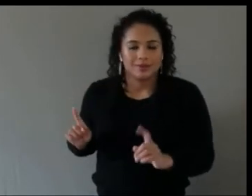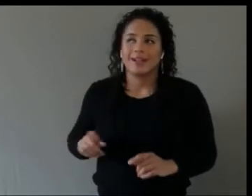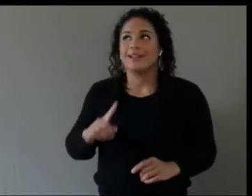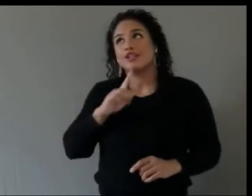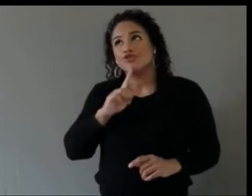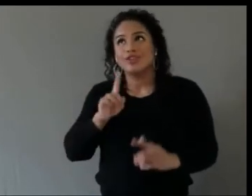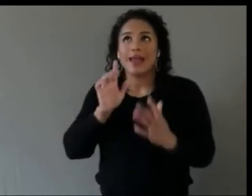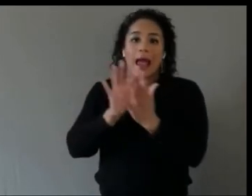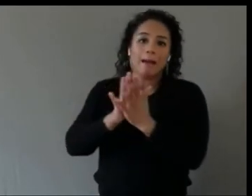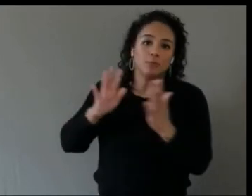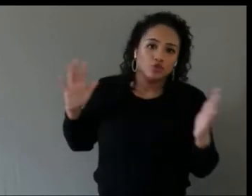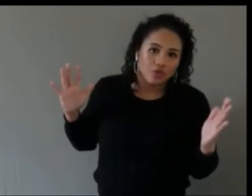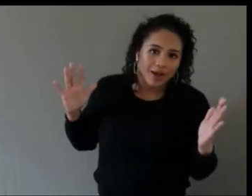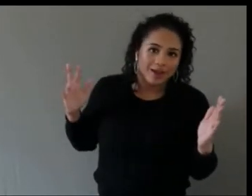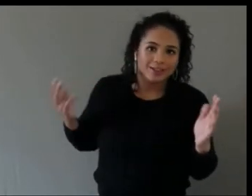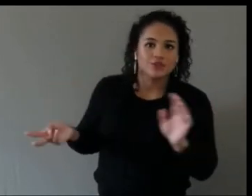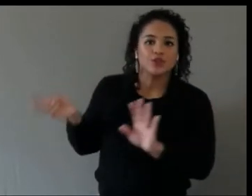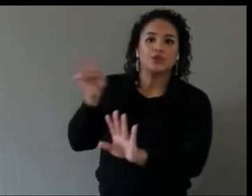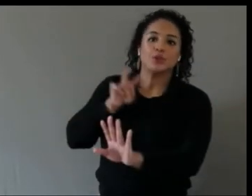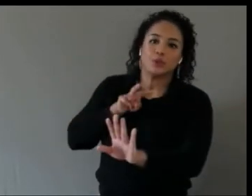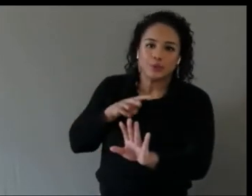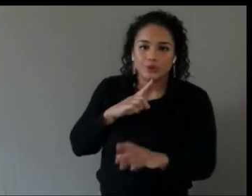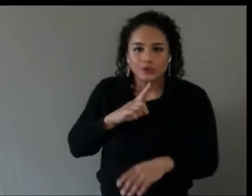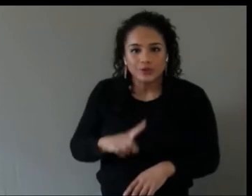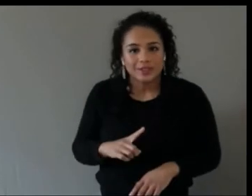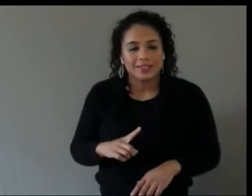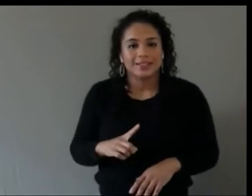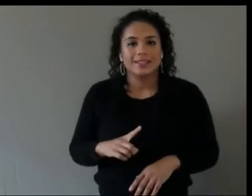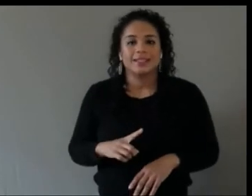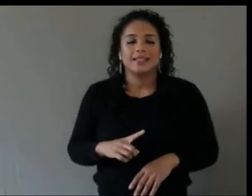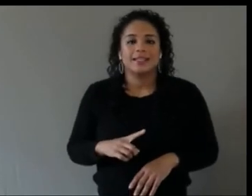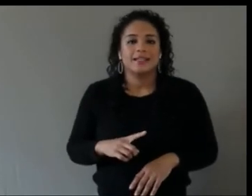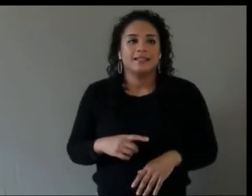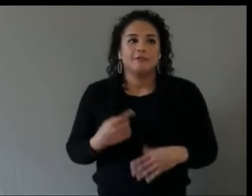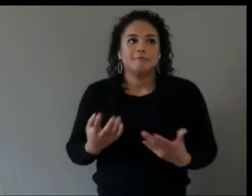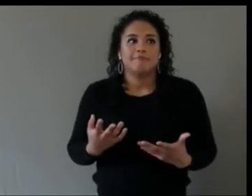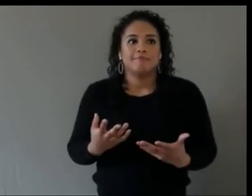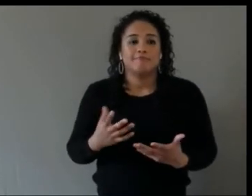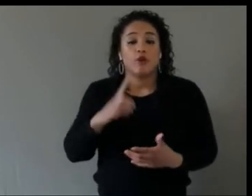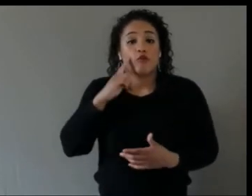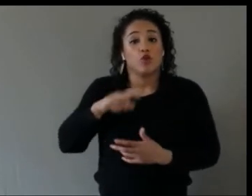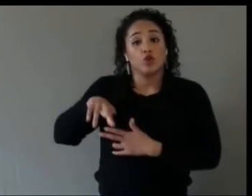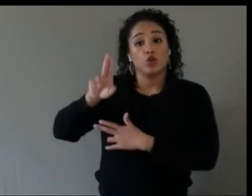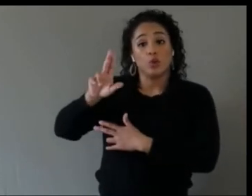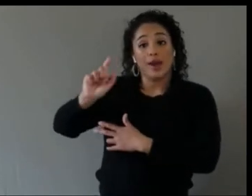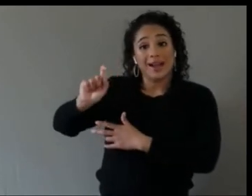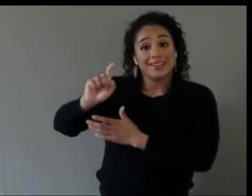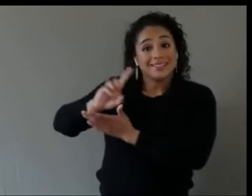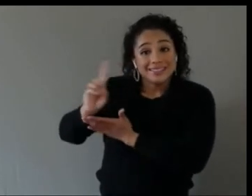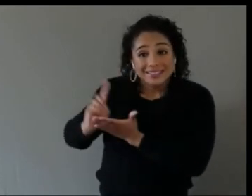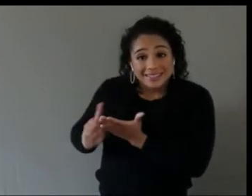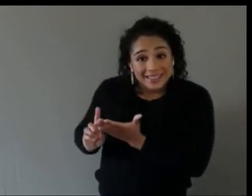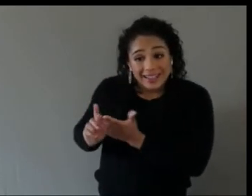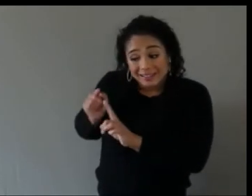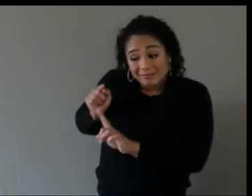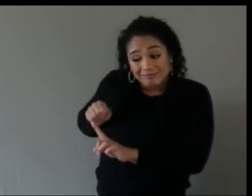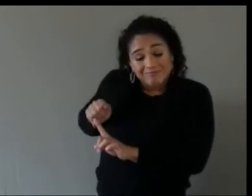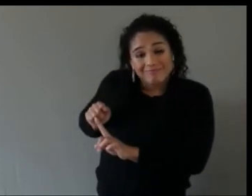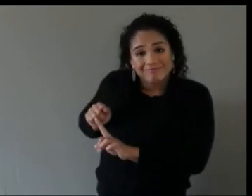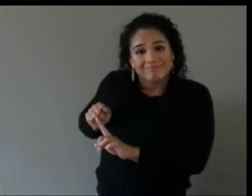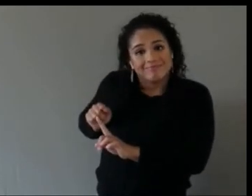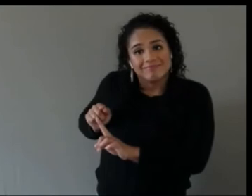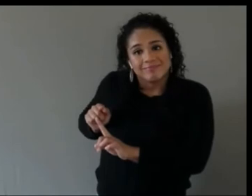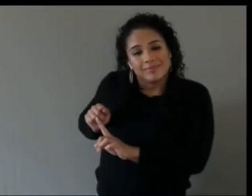This is just -- you know, when it comes to UX design it is all -- there's very little,